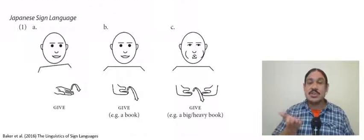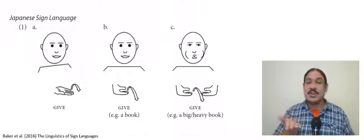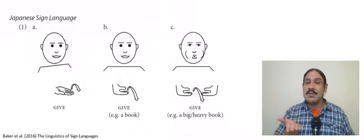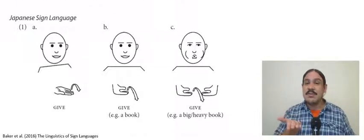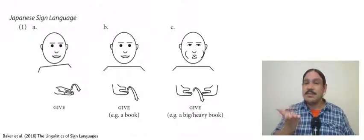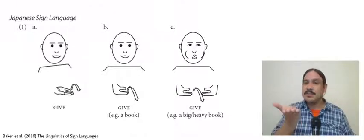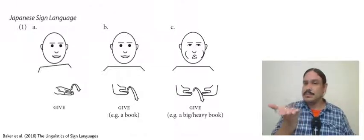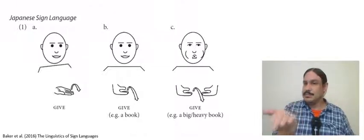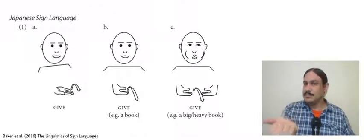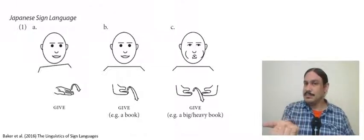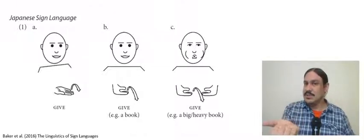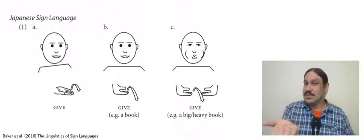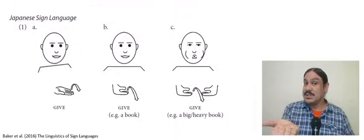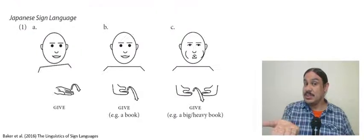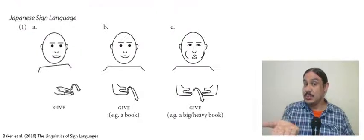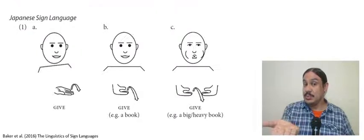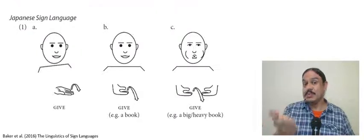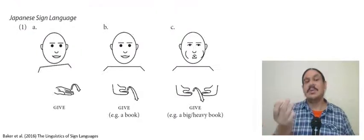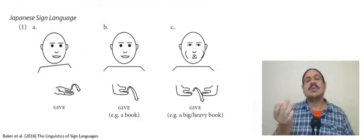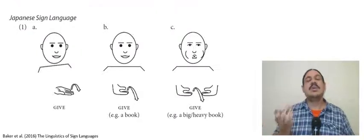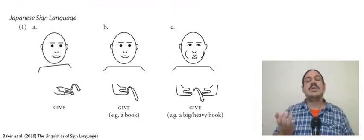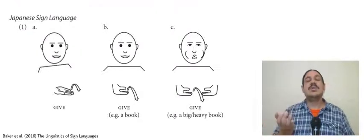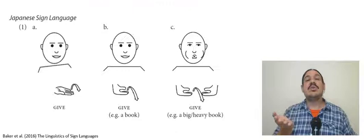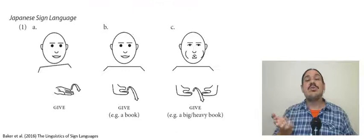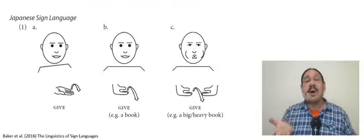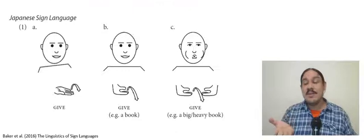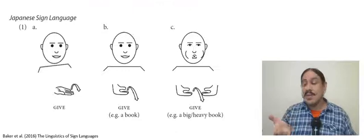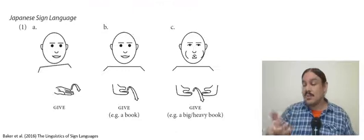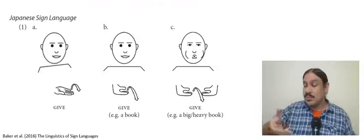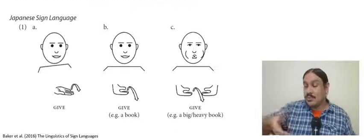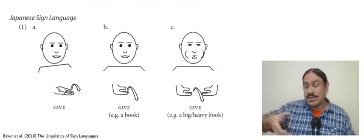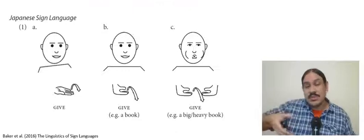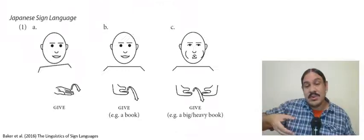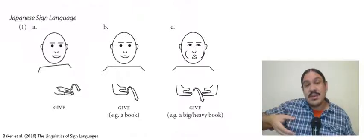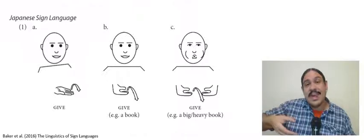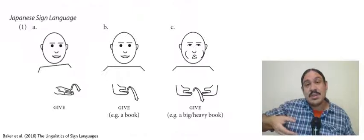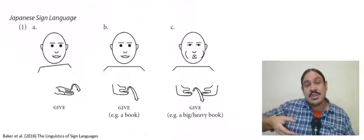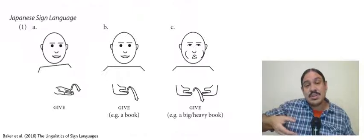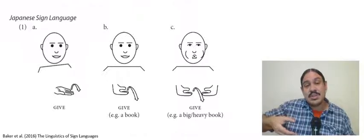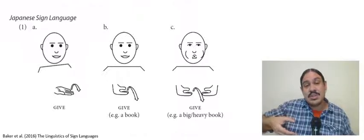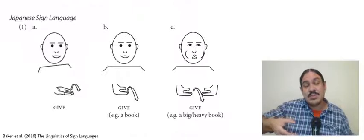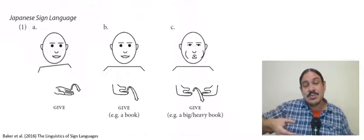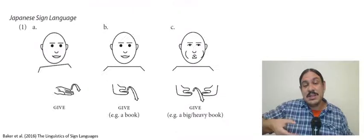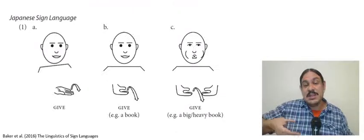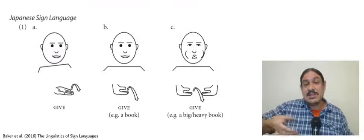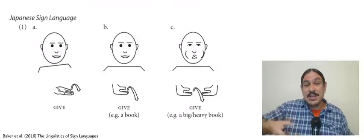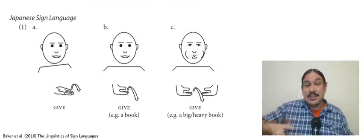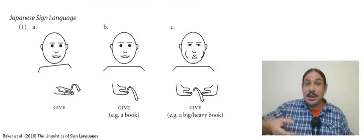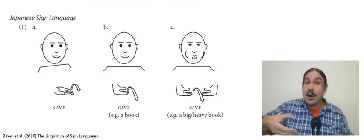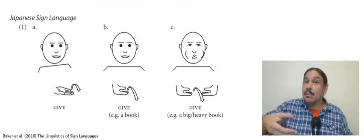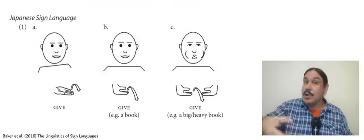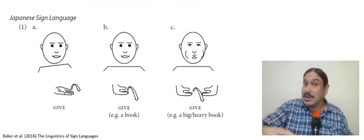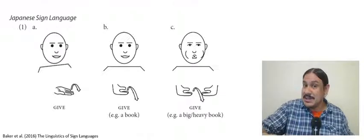puffing your cheeks to mean to give a heavy book